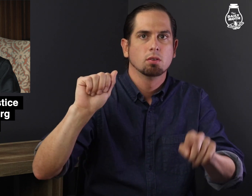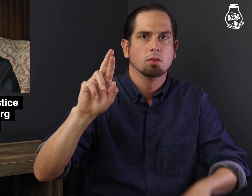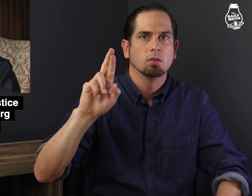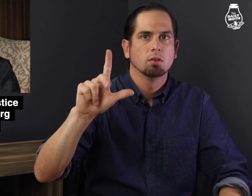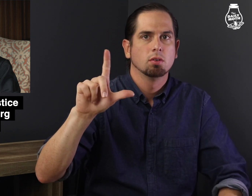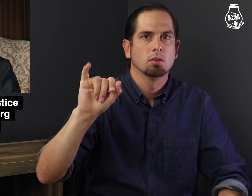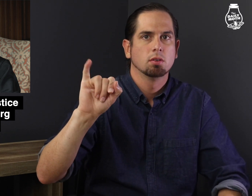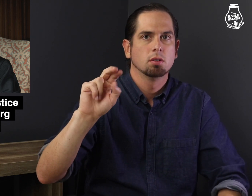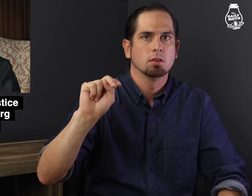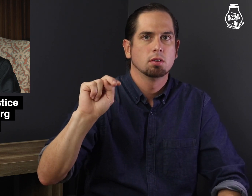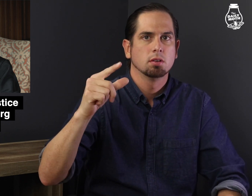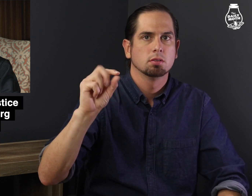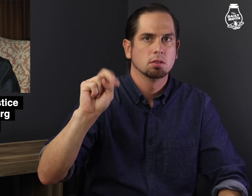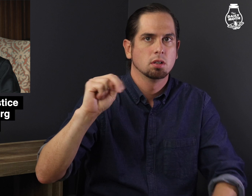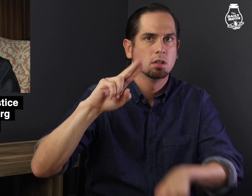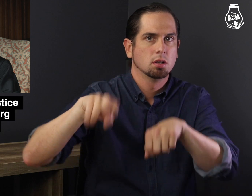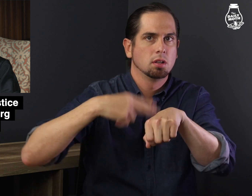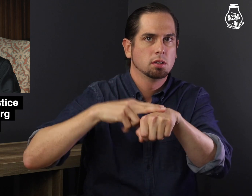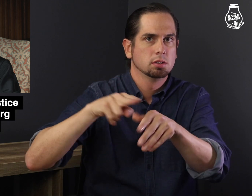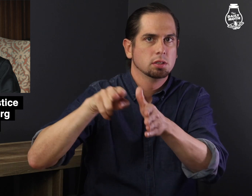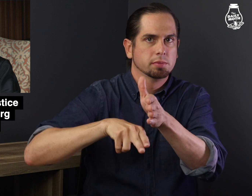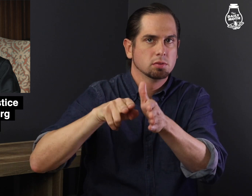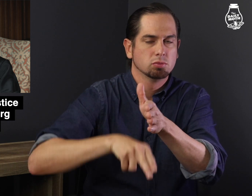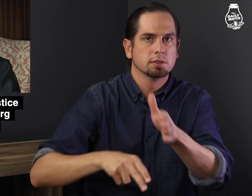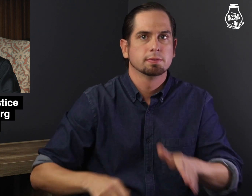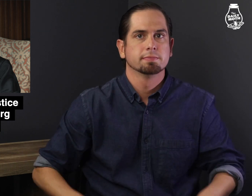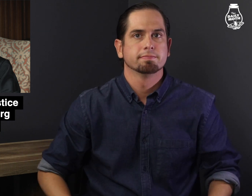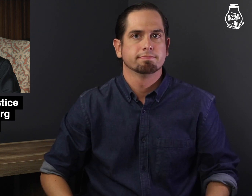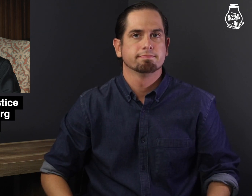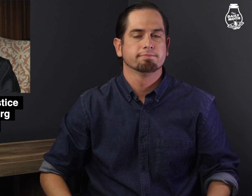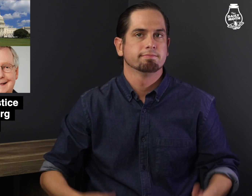the Arlington National Cemetery.